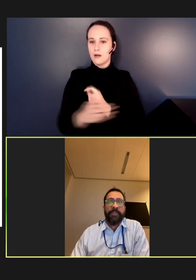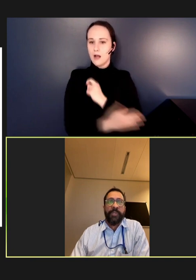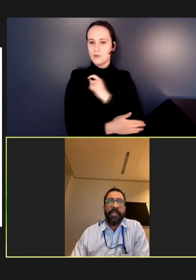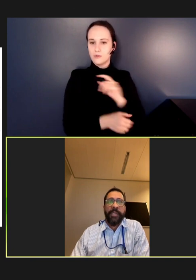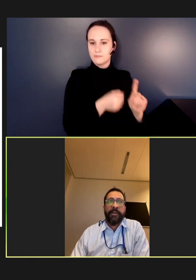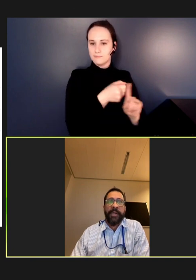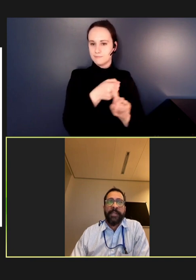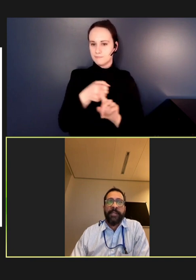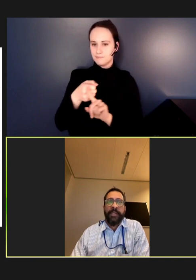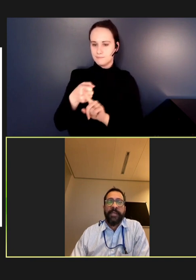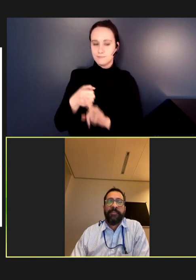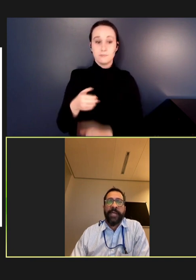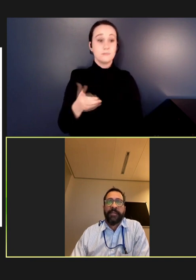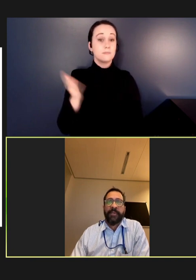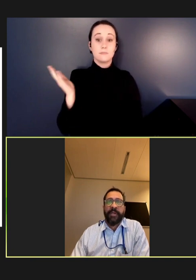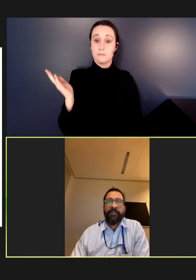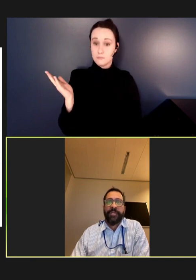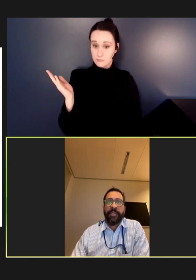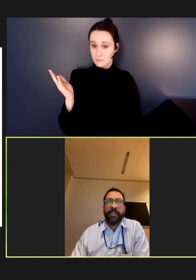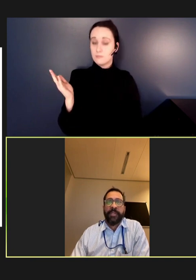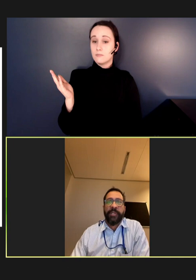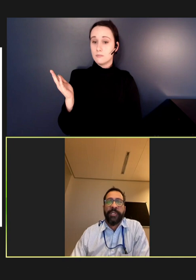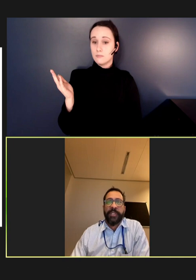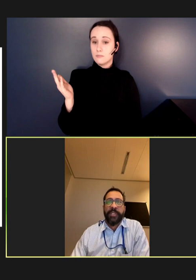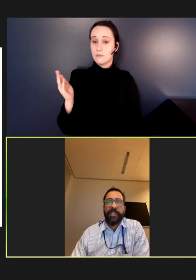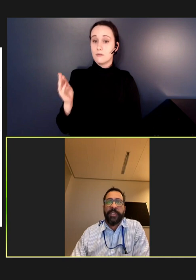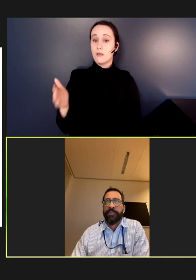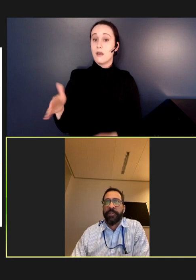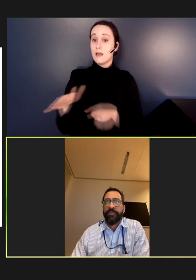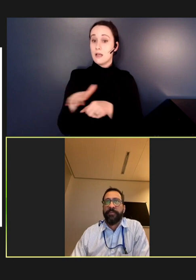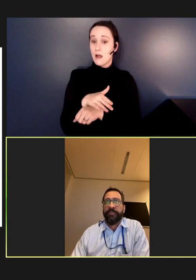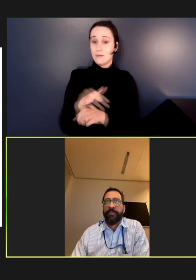I'm looking here at the impact of the coverage on the accumulation of susceptible children by